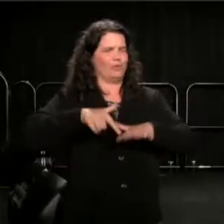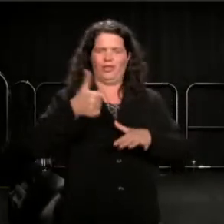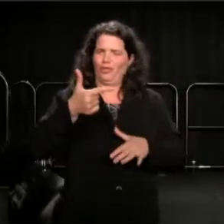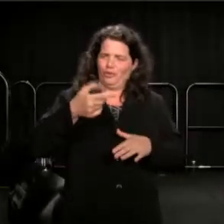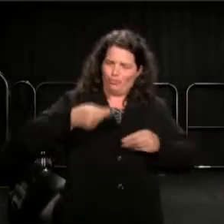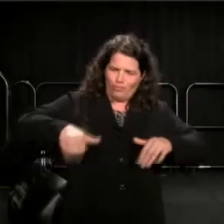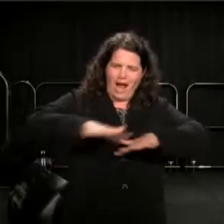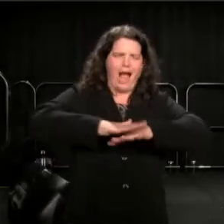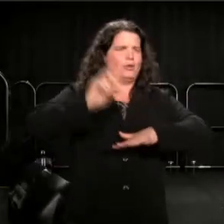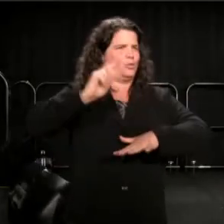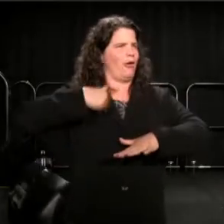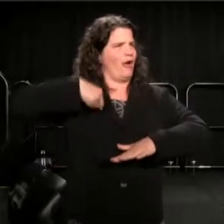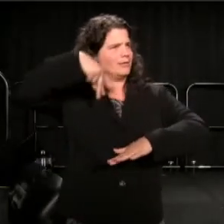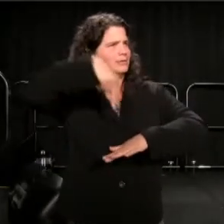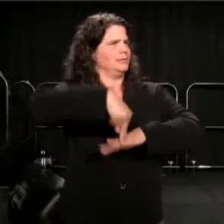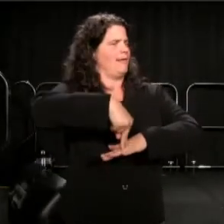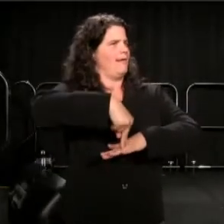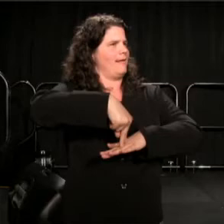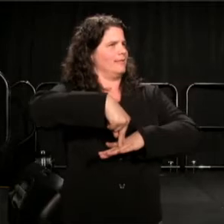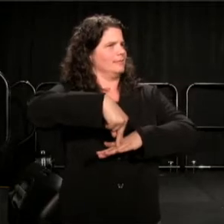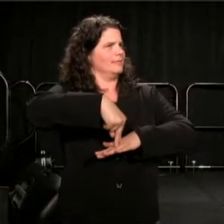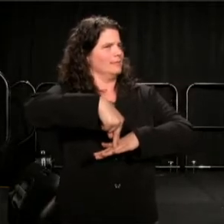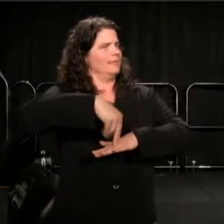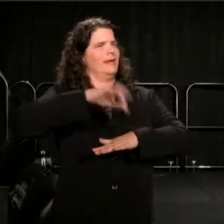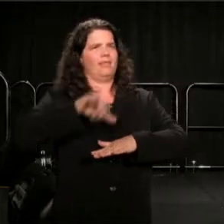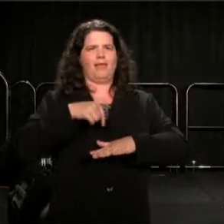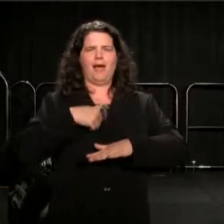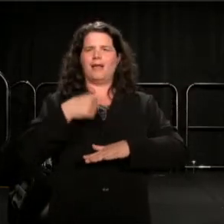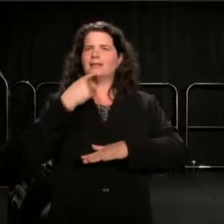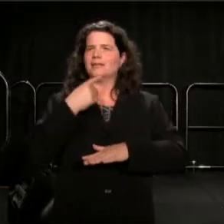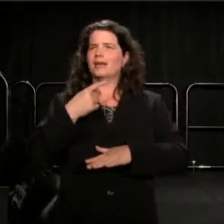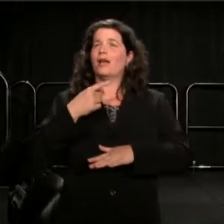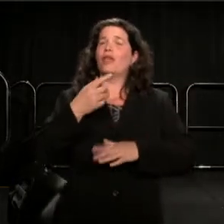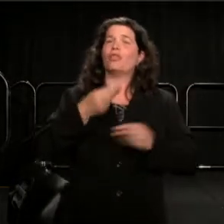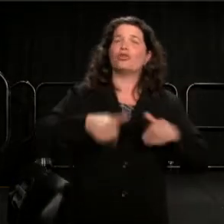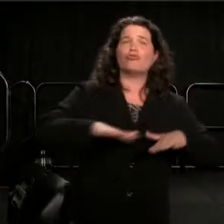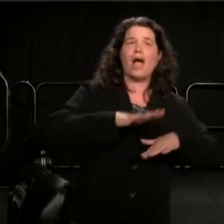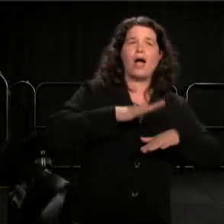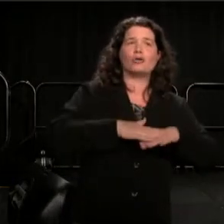I see it referred to sometimes as "the ground on which we stand."